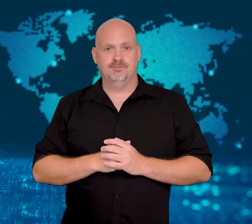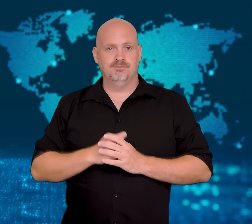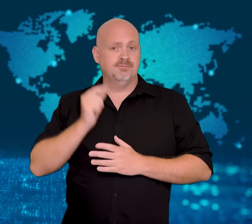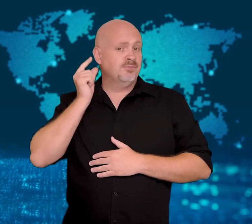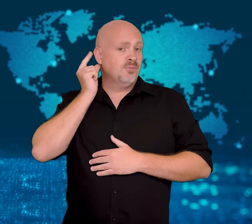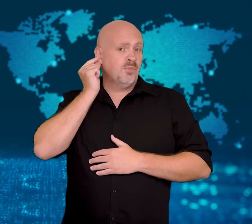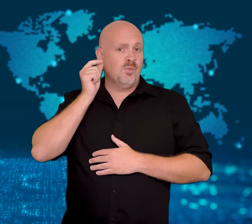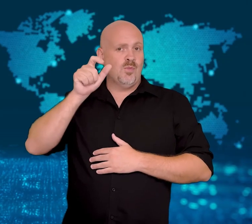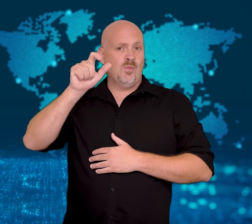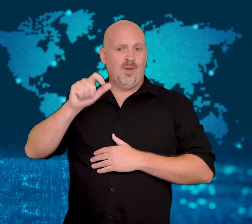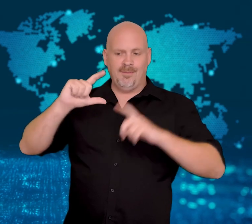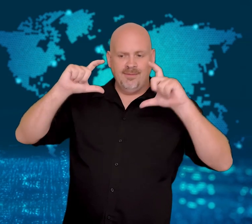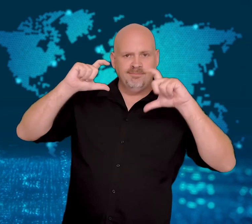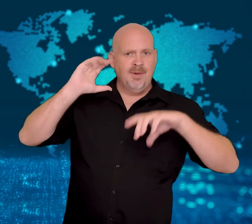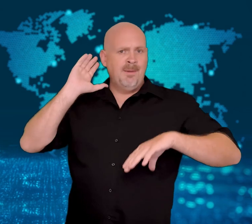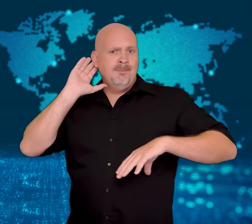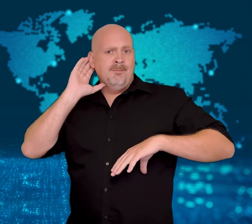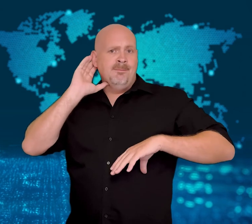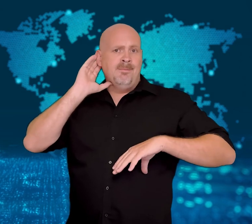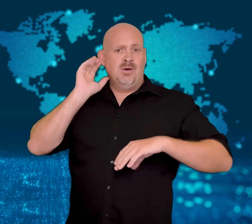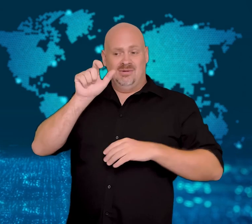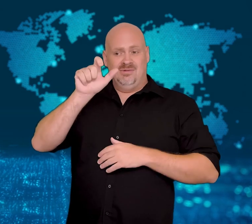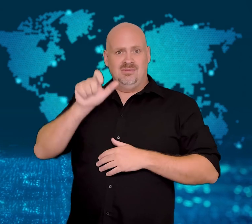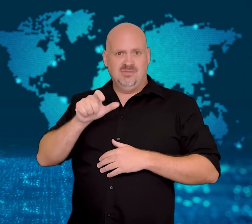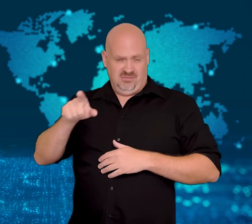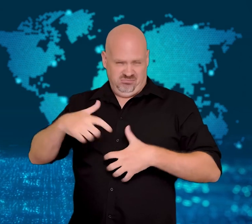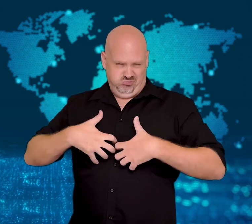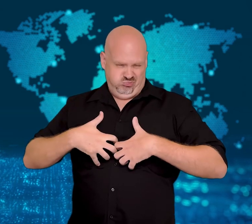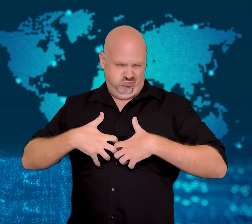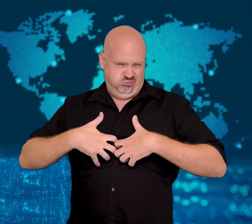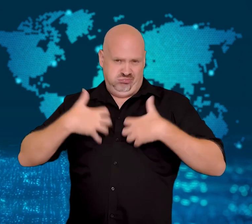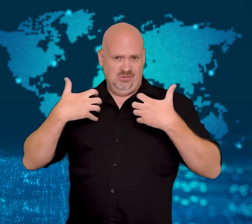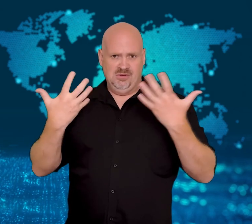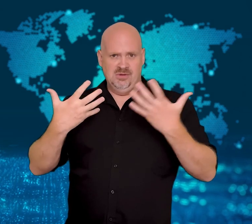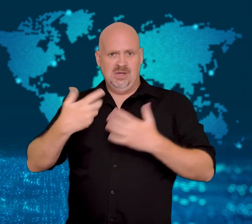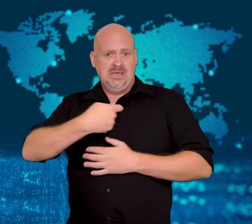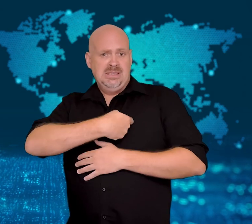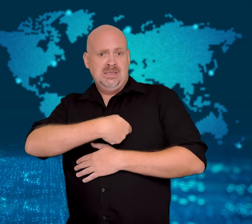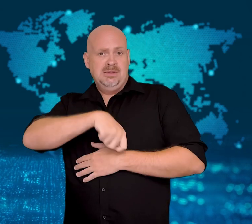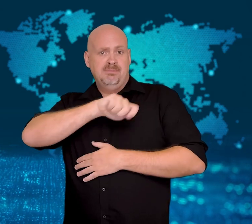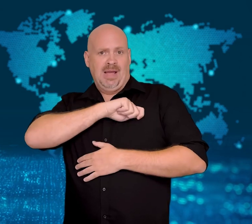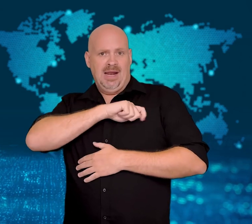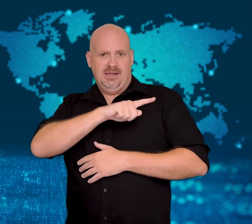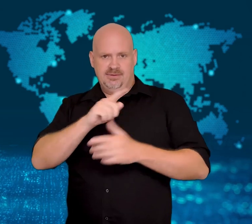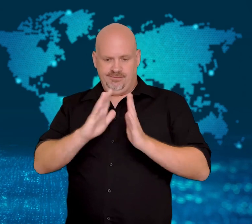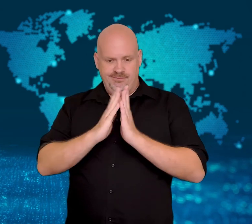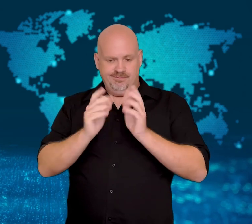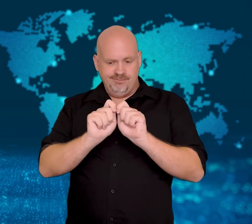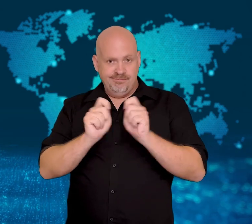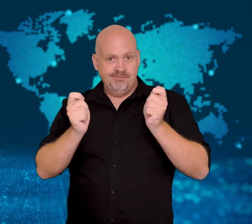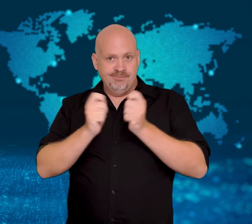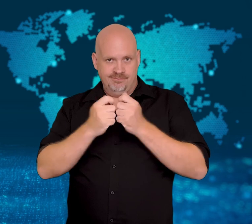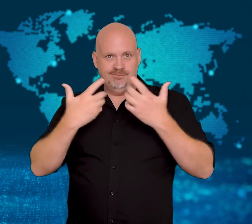[GAVIN]: A model has expressed outrage after a Spanish magazine edited out